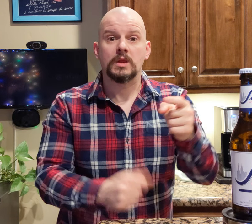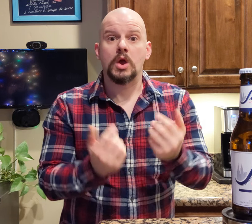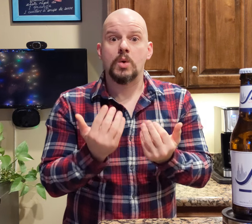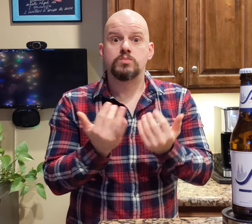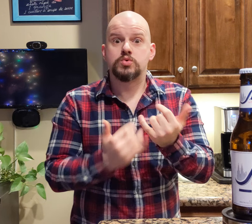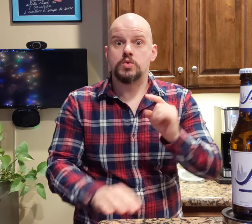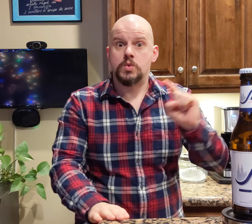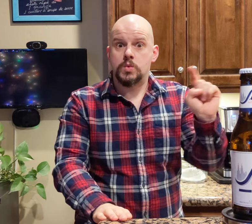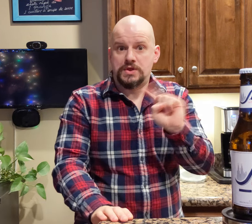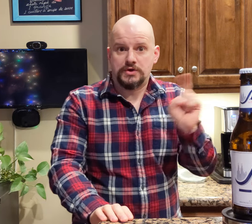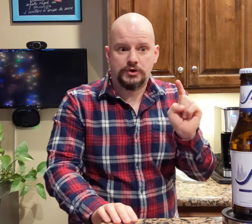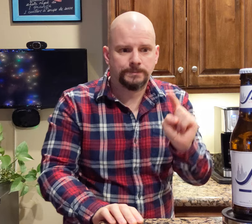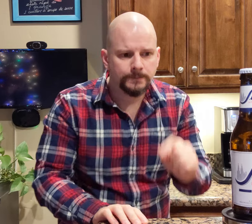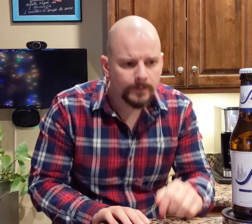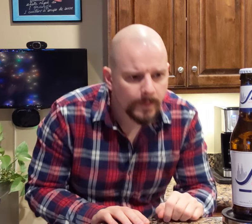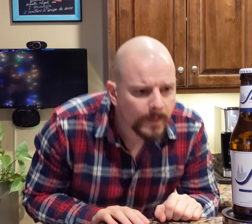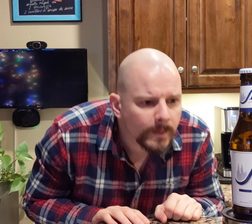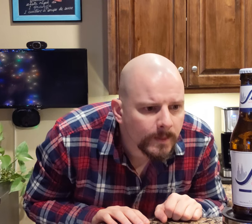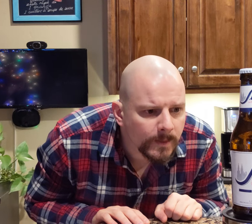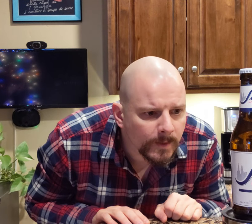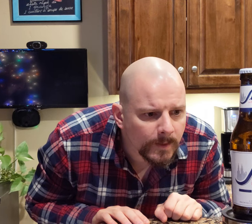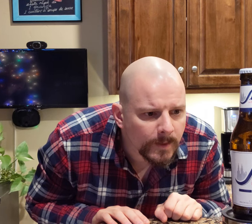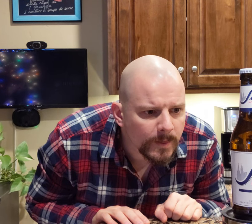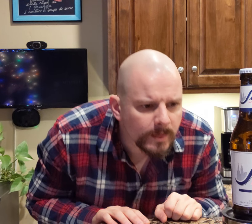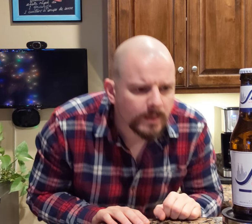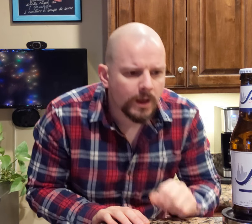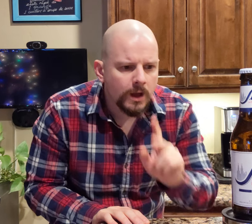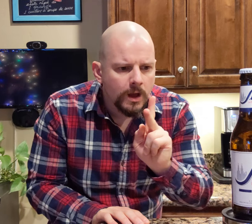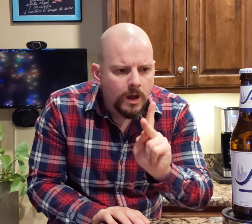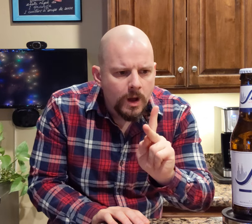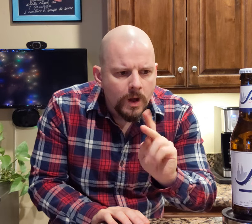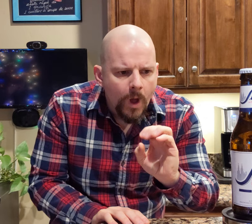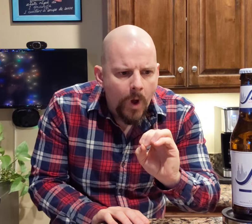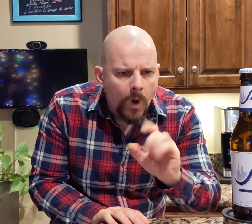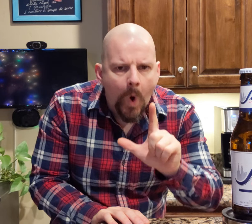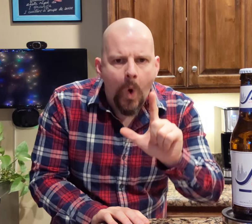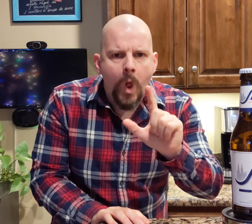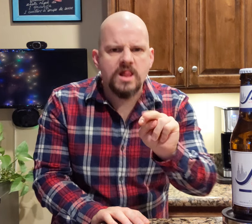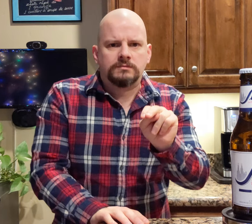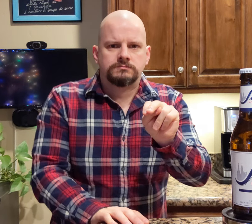It's brewed in... Köln.